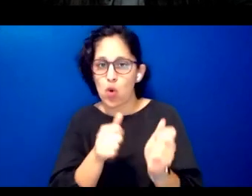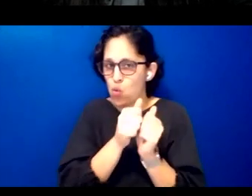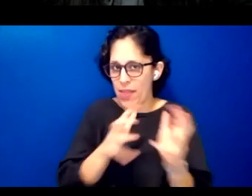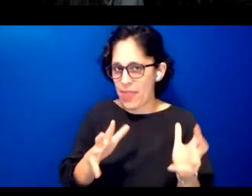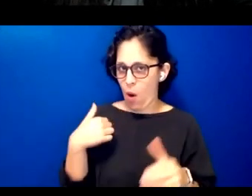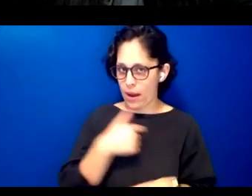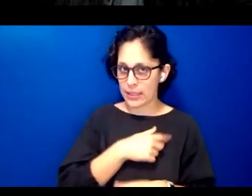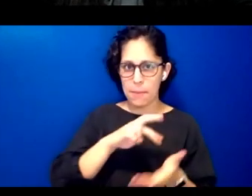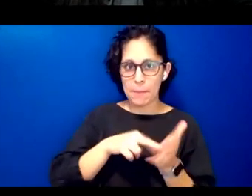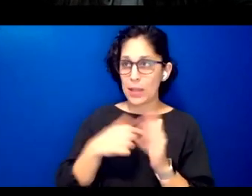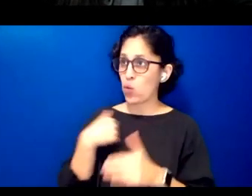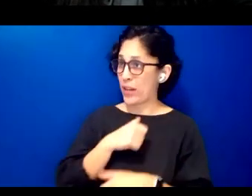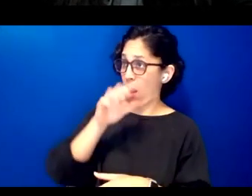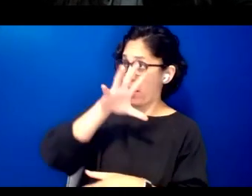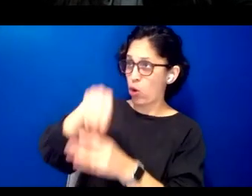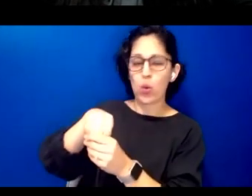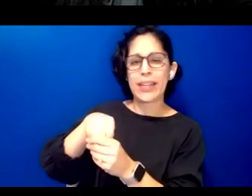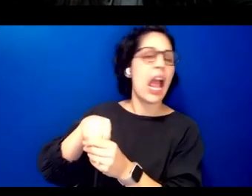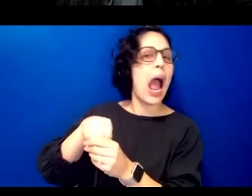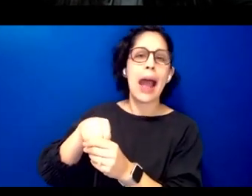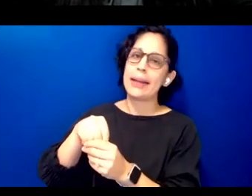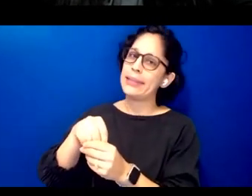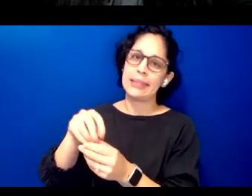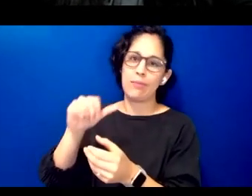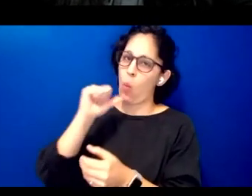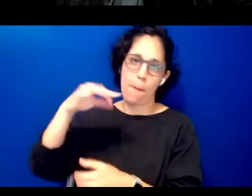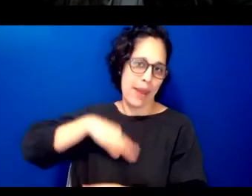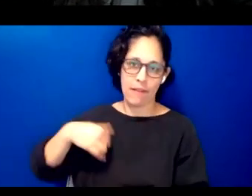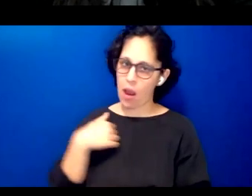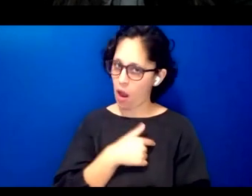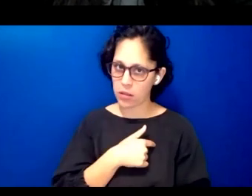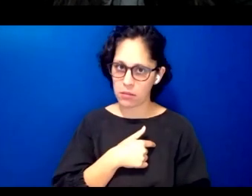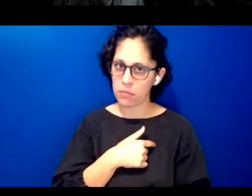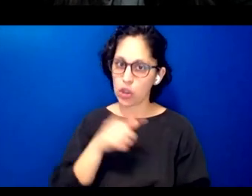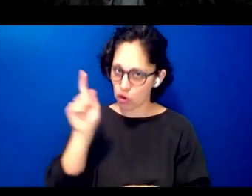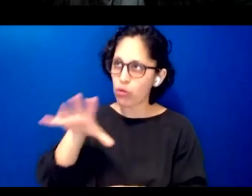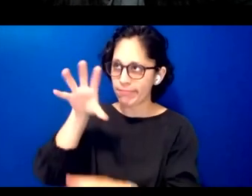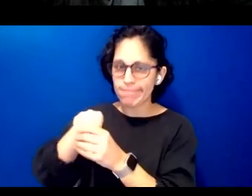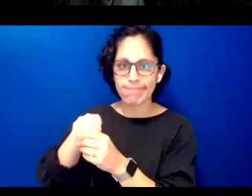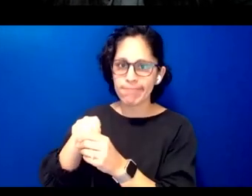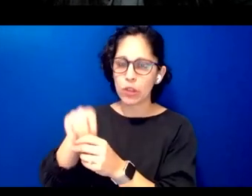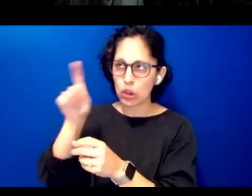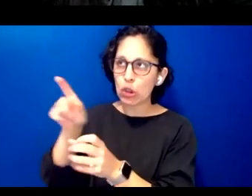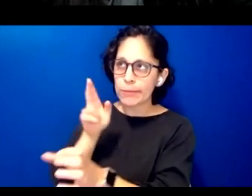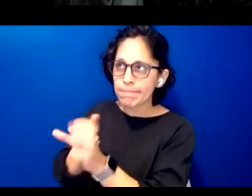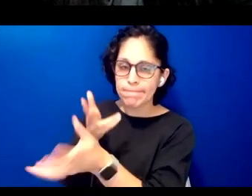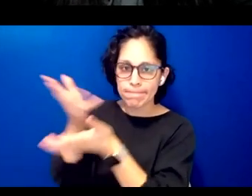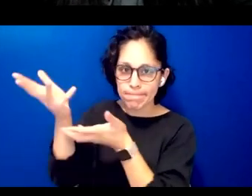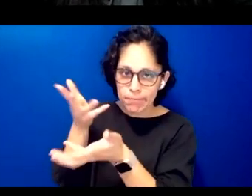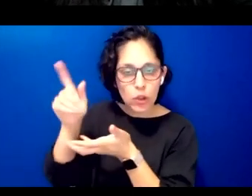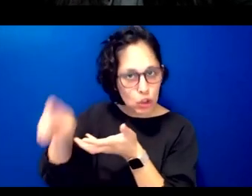should include us no question if we are developing and creating language opportunities digital